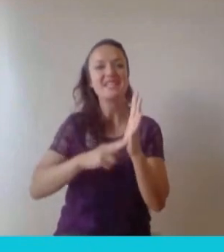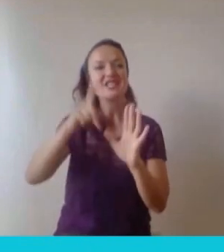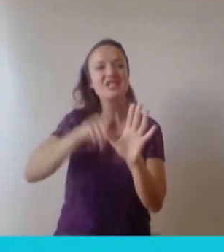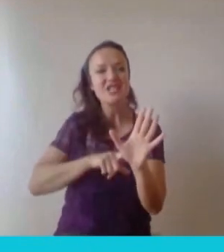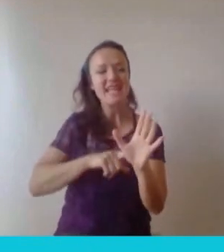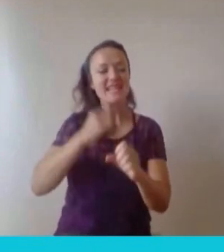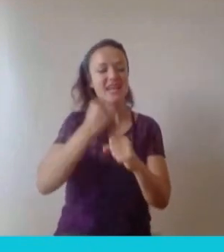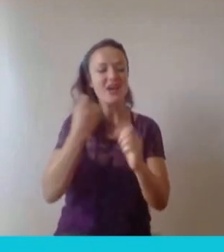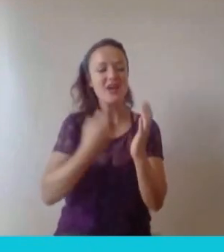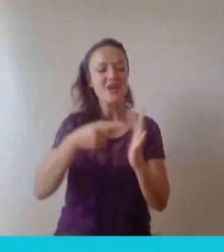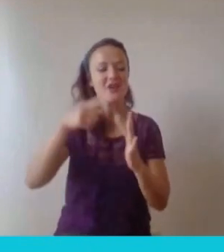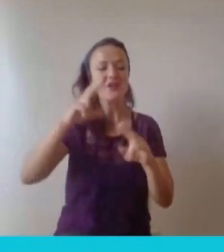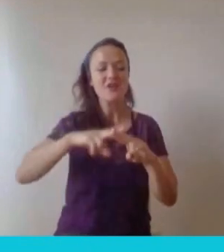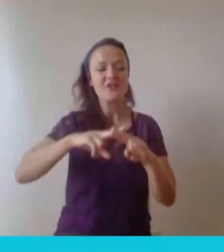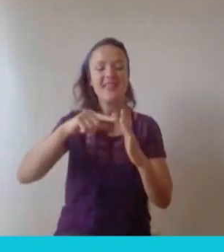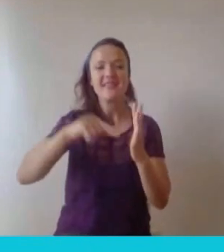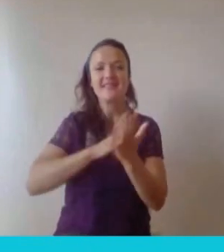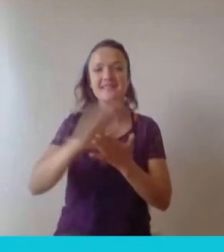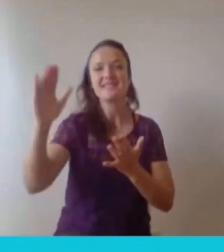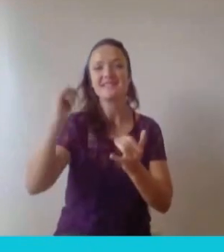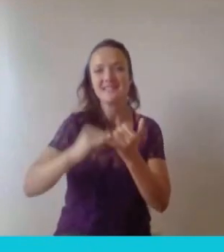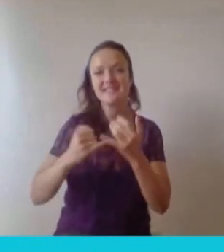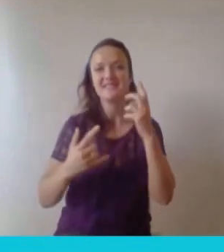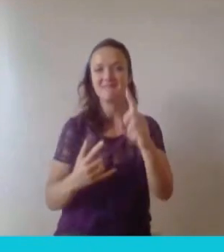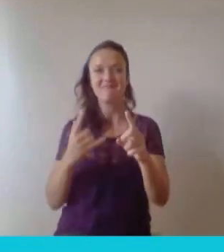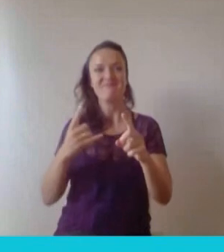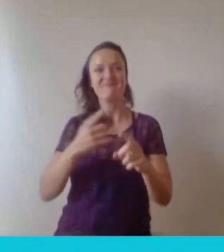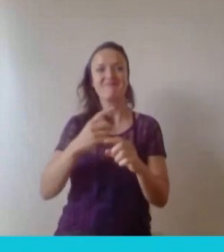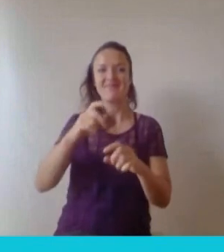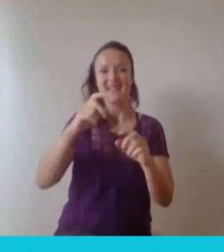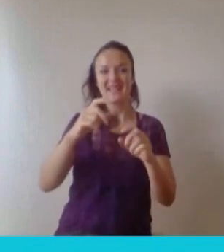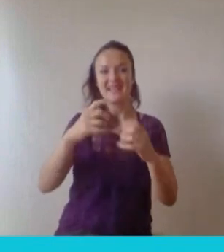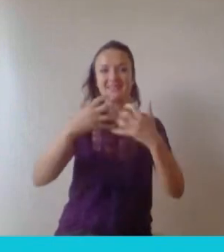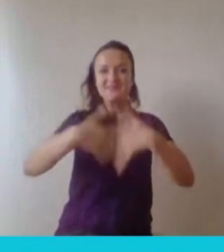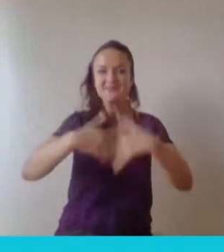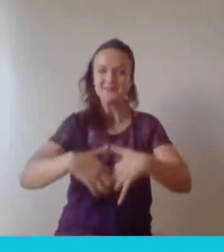engineer. She founded her company Snap Vision in 2011, which was the first in the world to